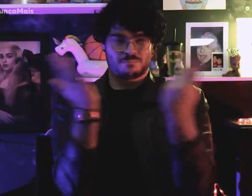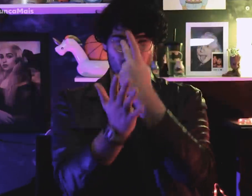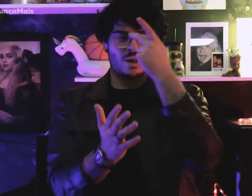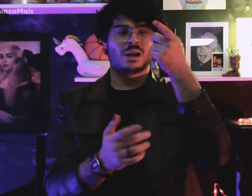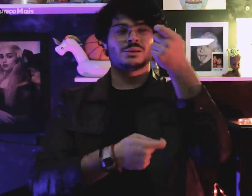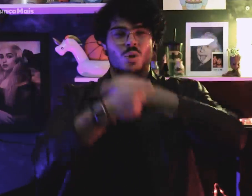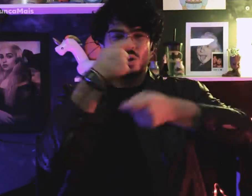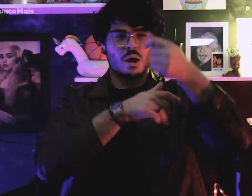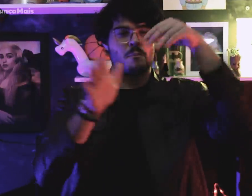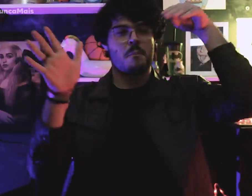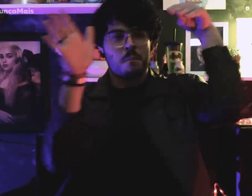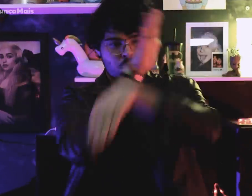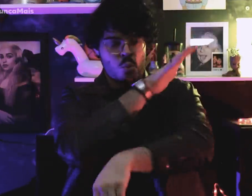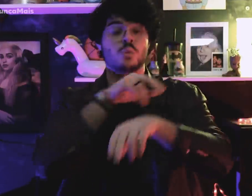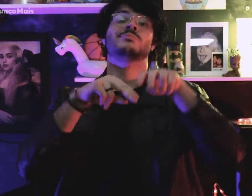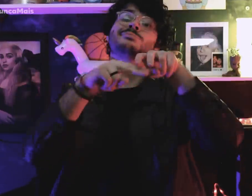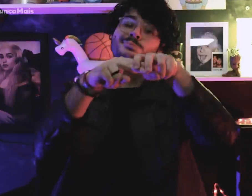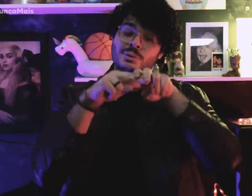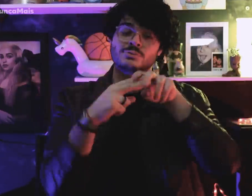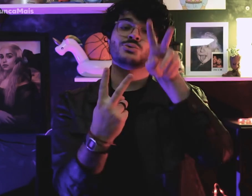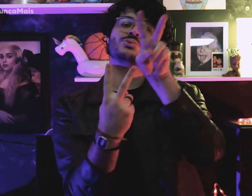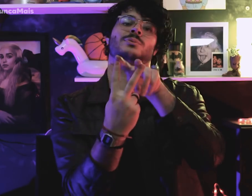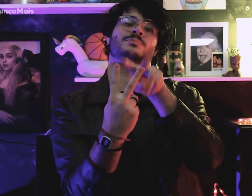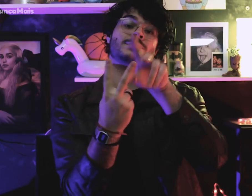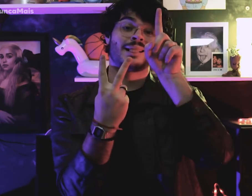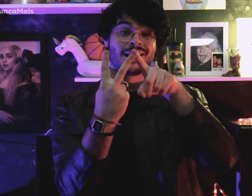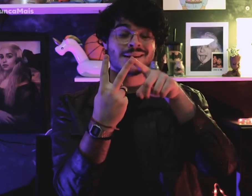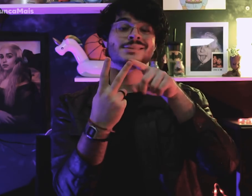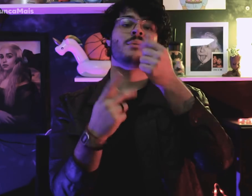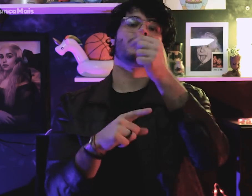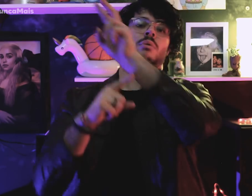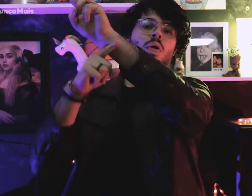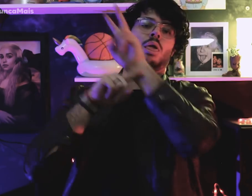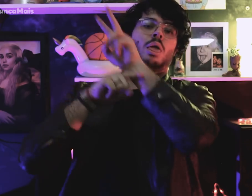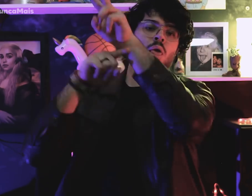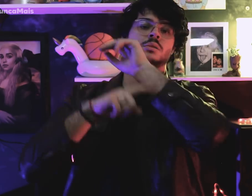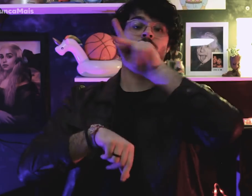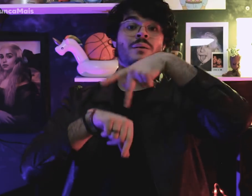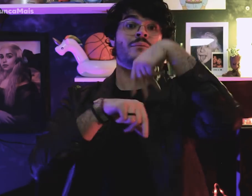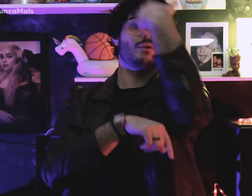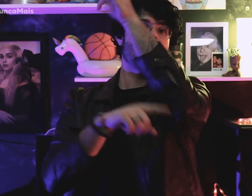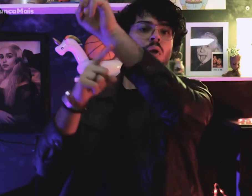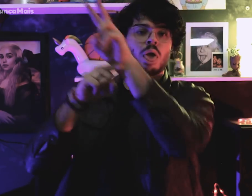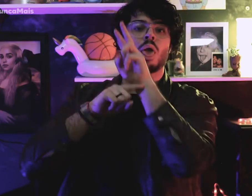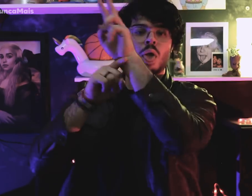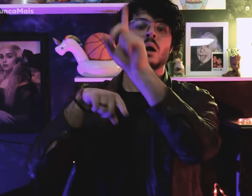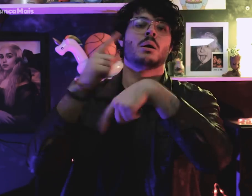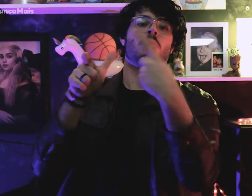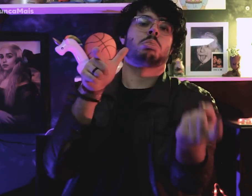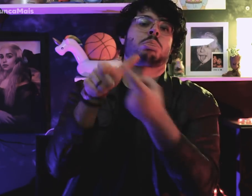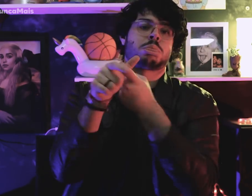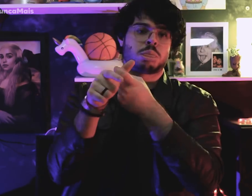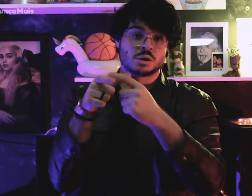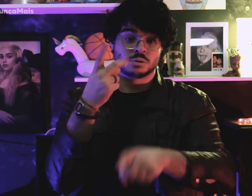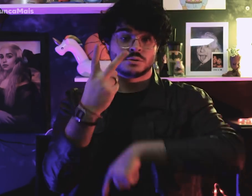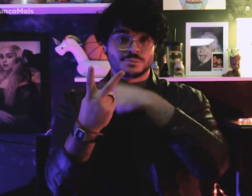Essas consequências da crise econômica no país foram causadas pelos empréstimos internacionais